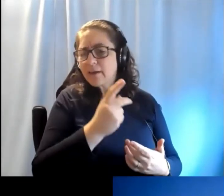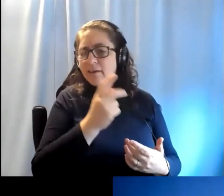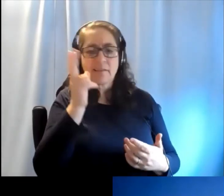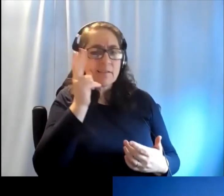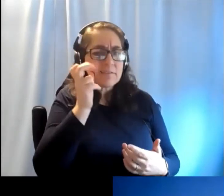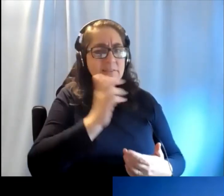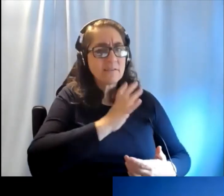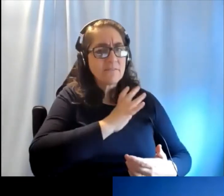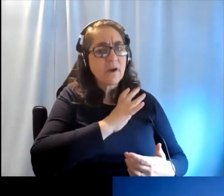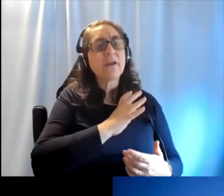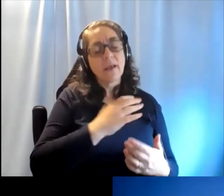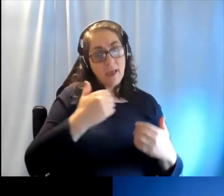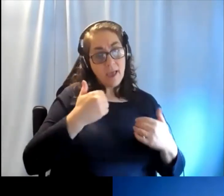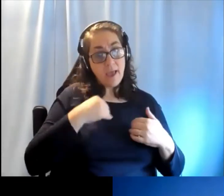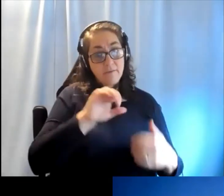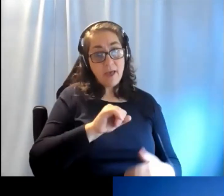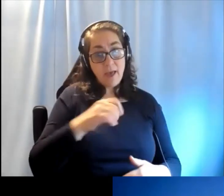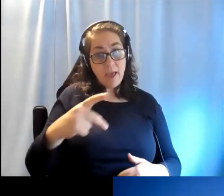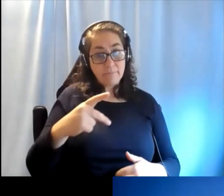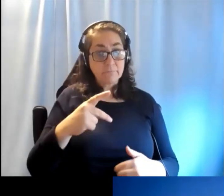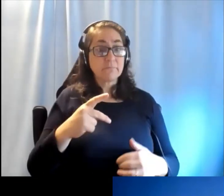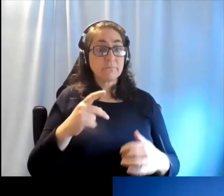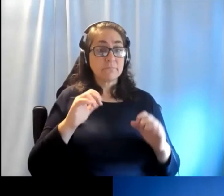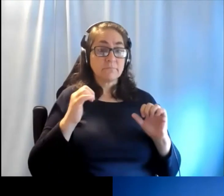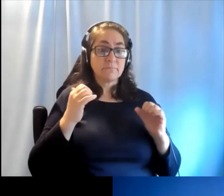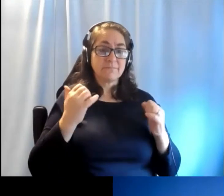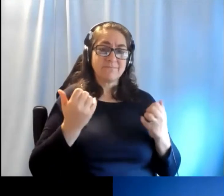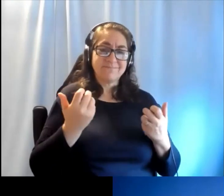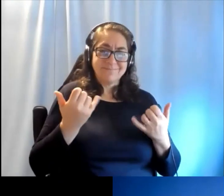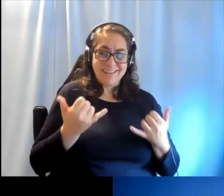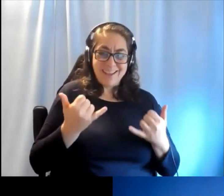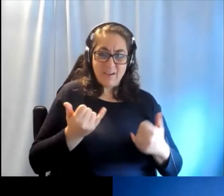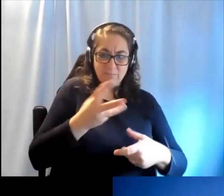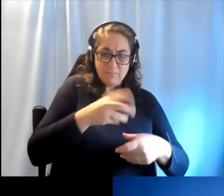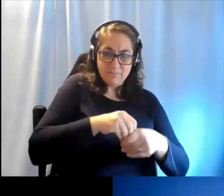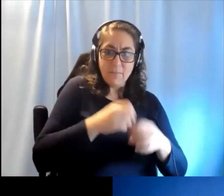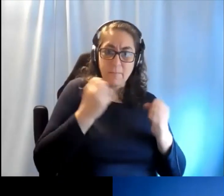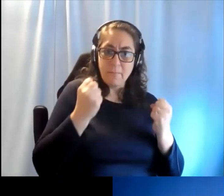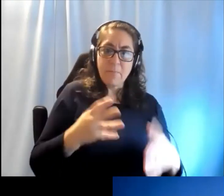You can use apps, which are built into many of the phones now.